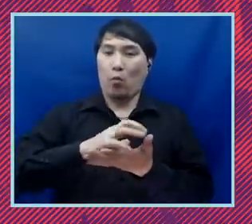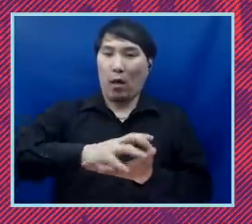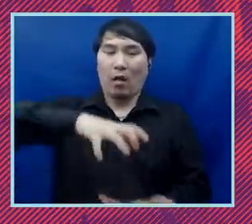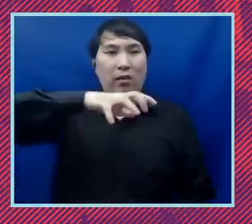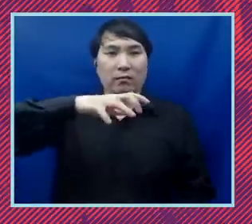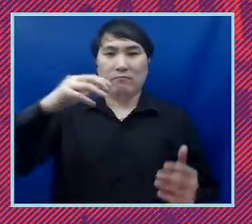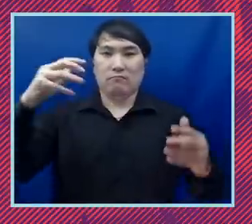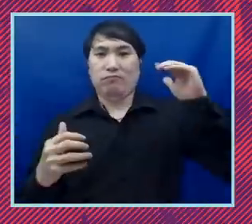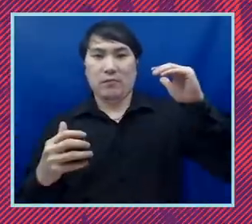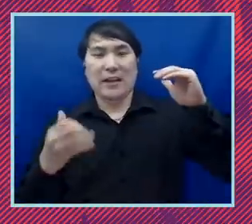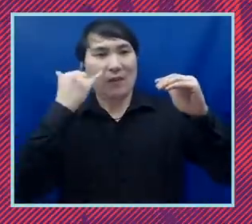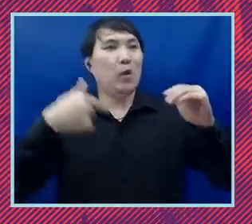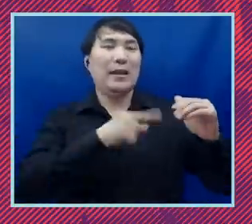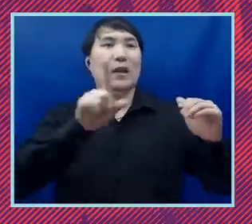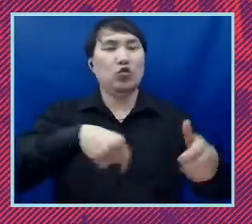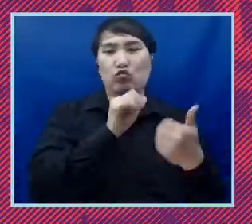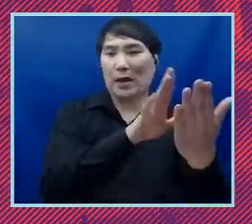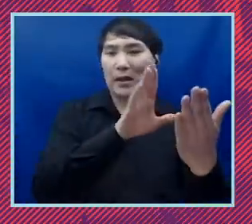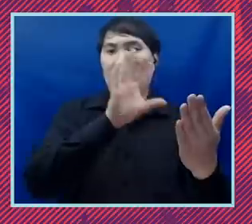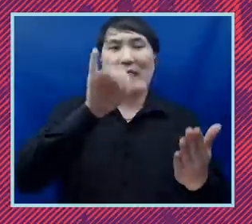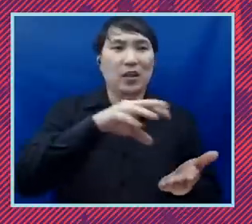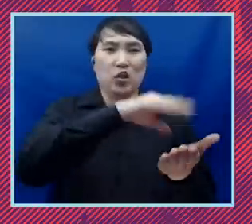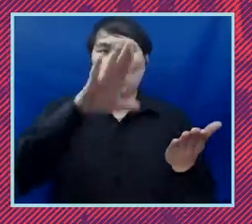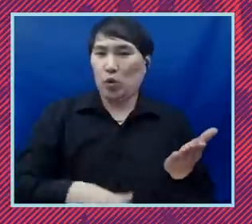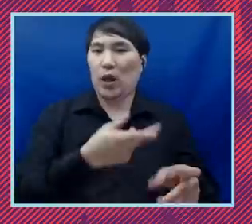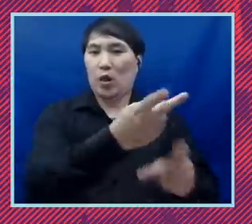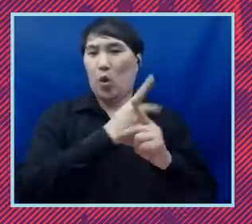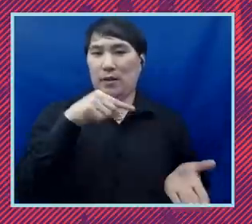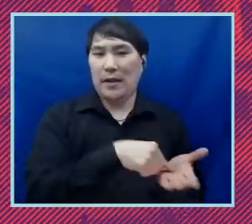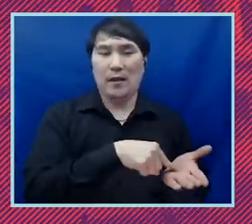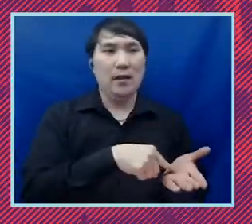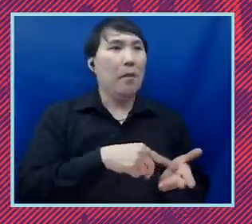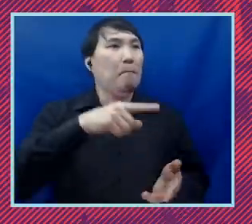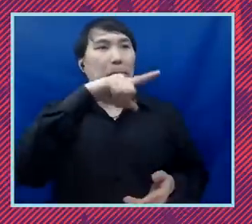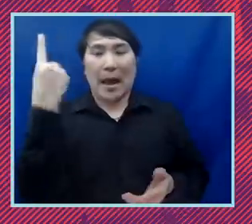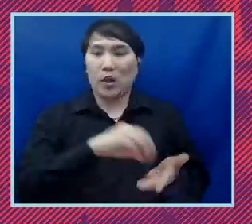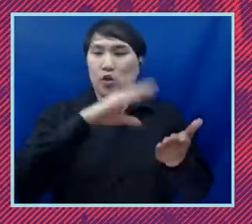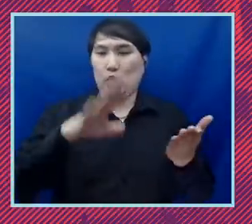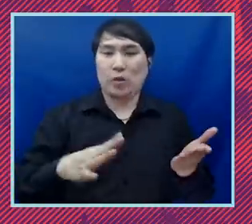student debt crisis because black borrowers are so indebted relative to everyone else in the society